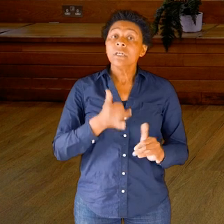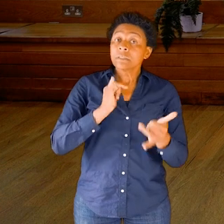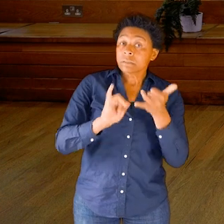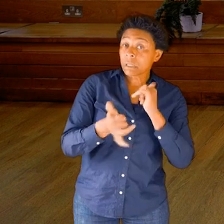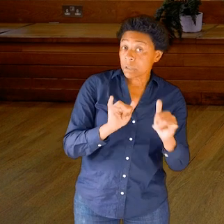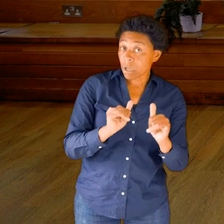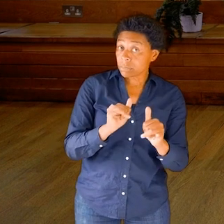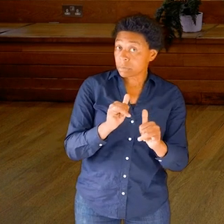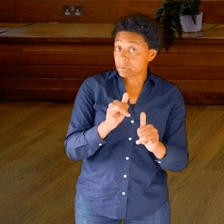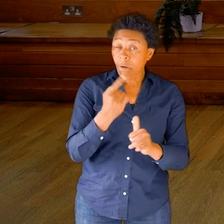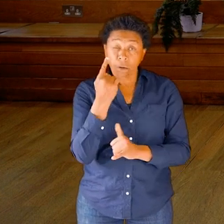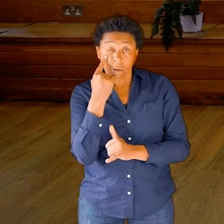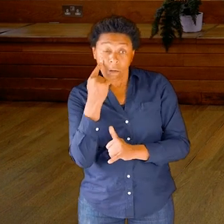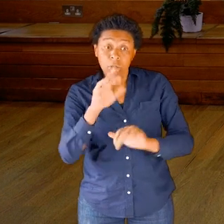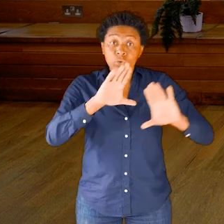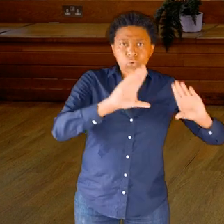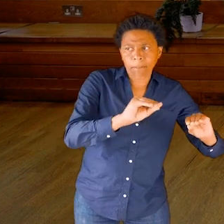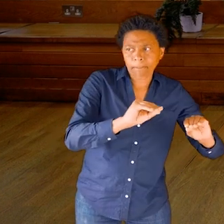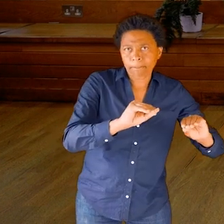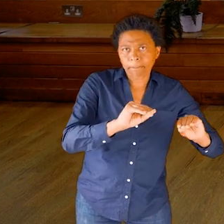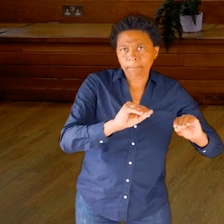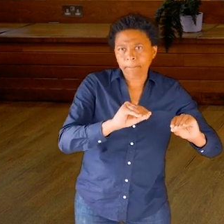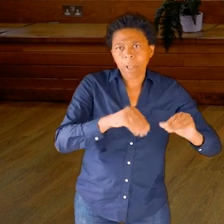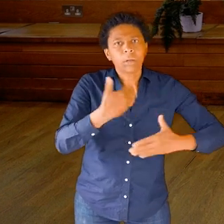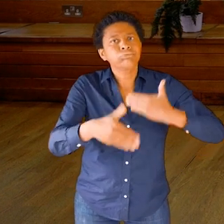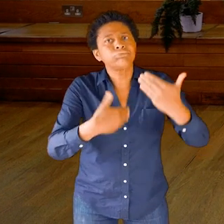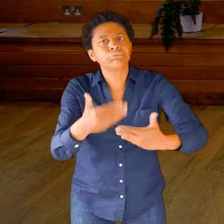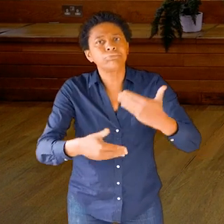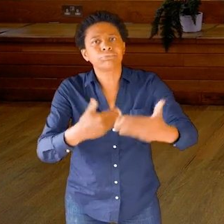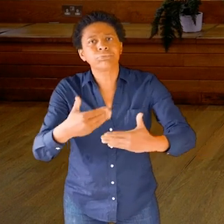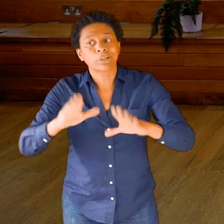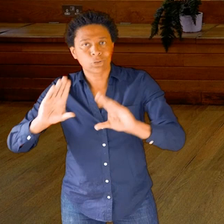So sometimes stopping will help to enliven your experience.